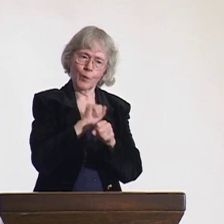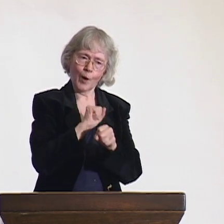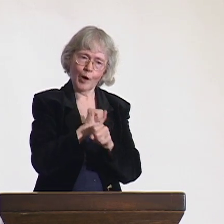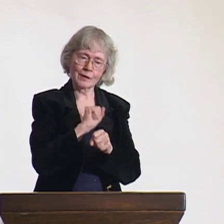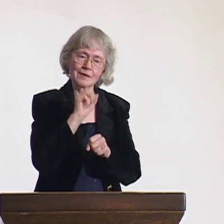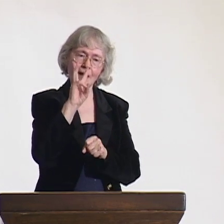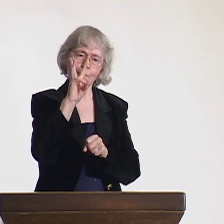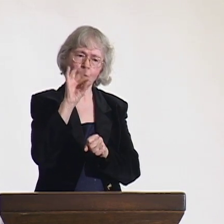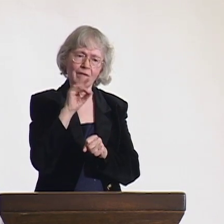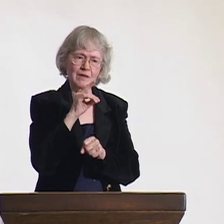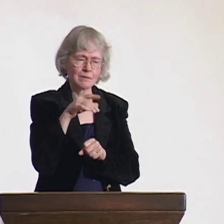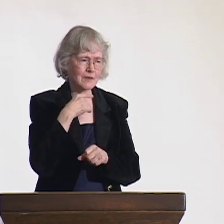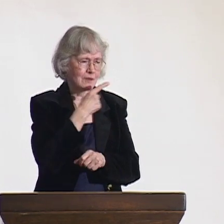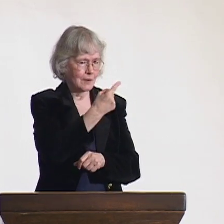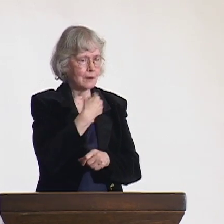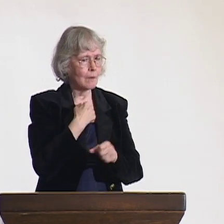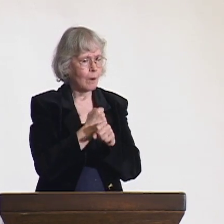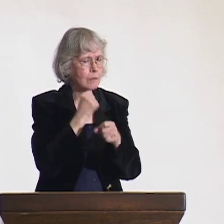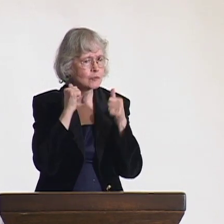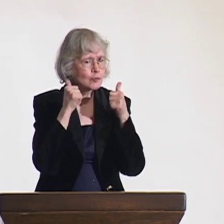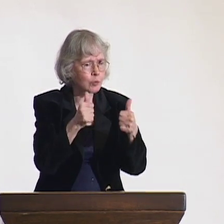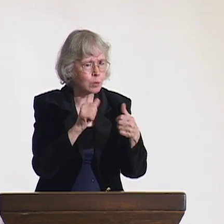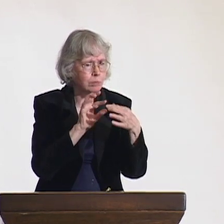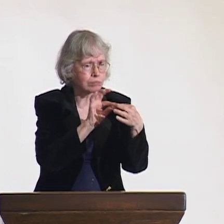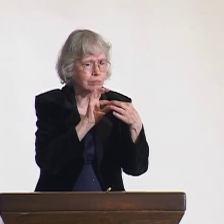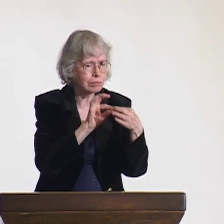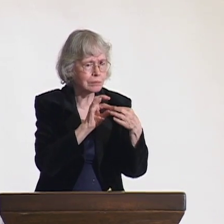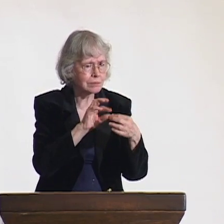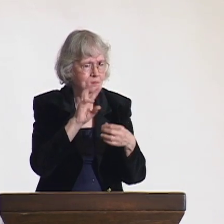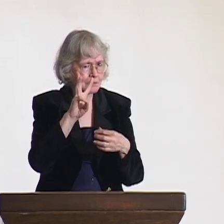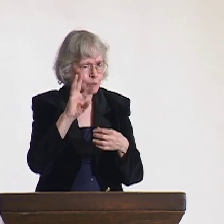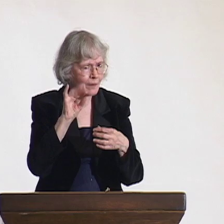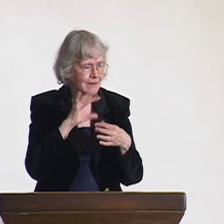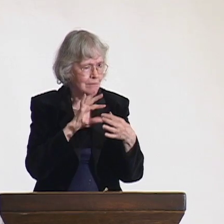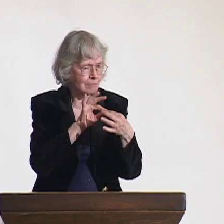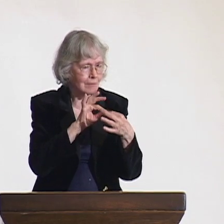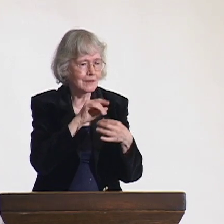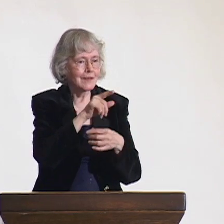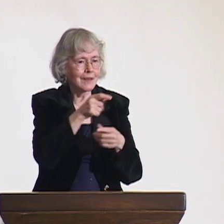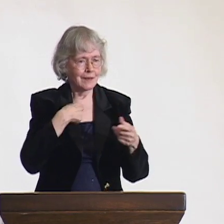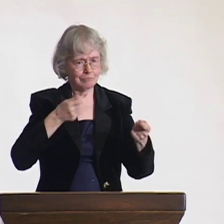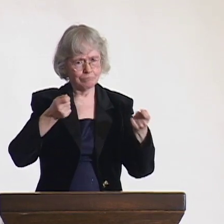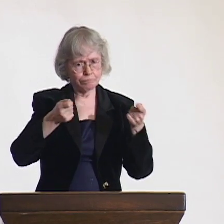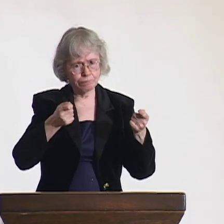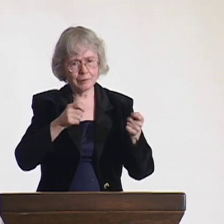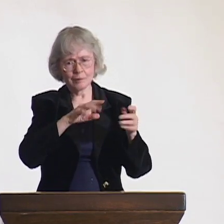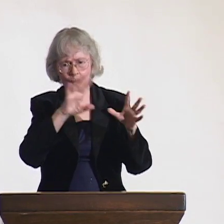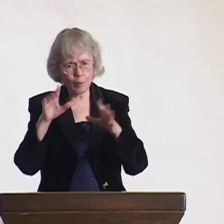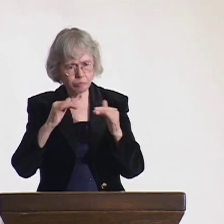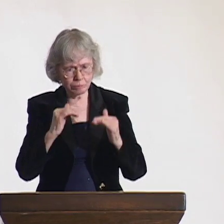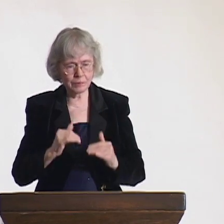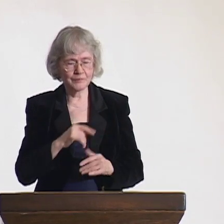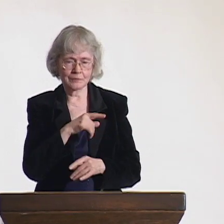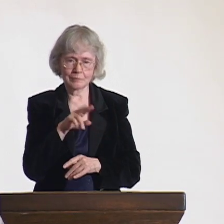saw my work with the World Federation of the Deaf and our relationship started to grow with much more confidence.